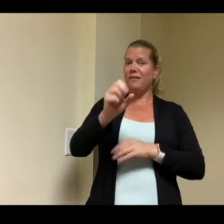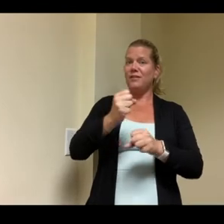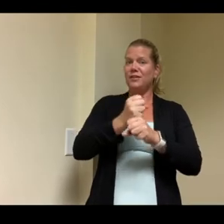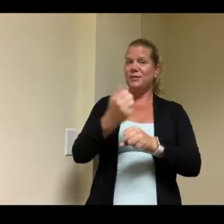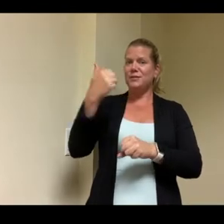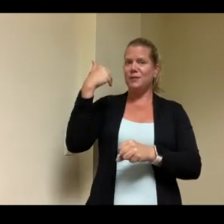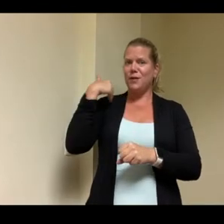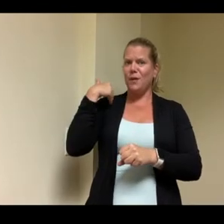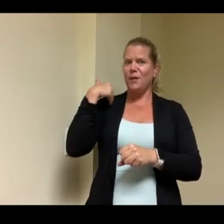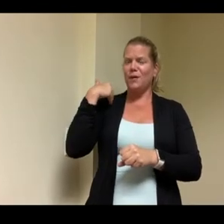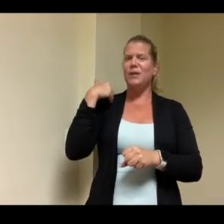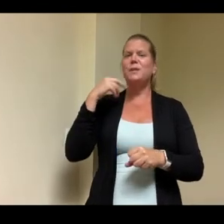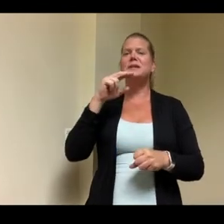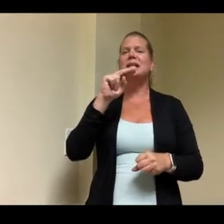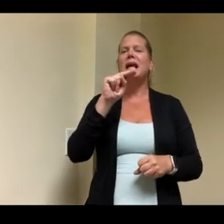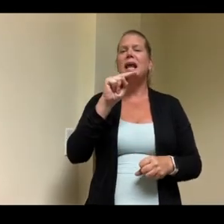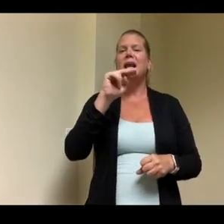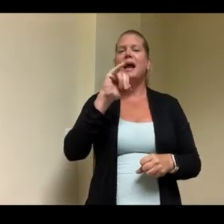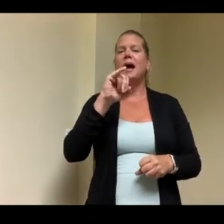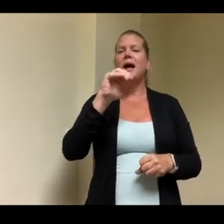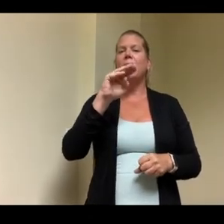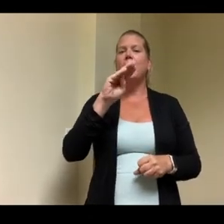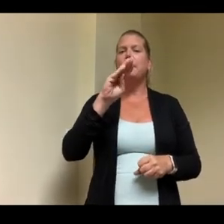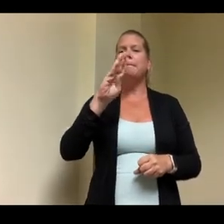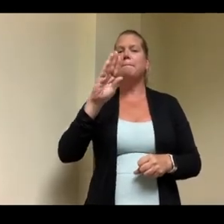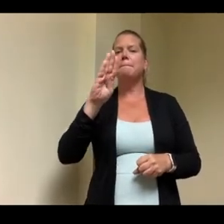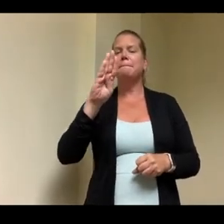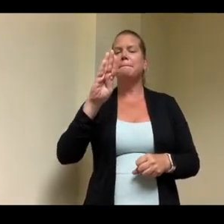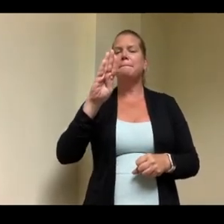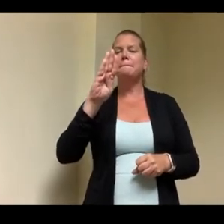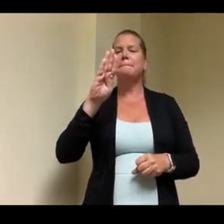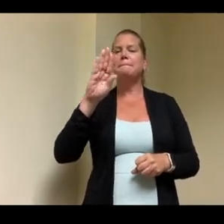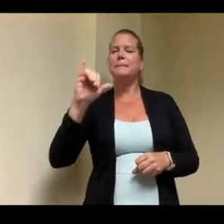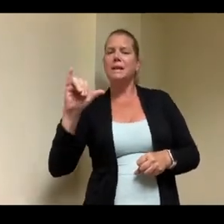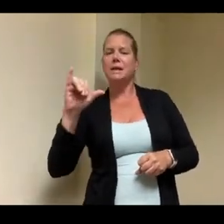backyard thank goodness for the most part not all